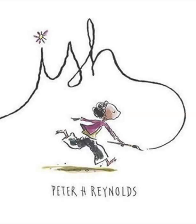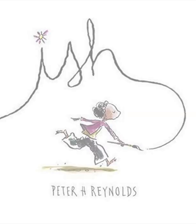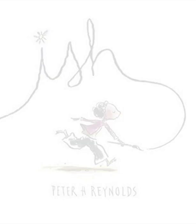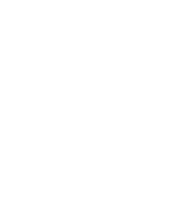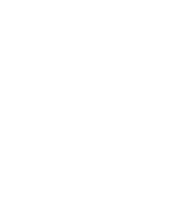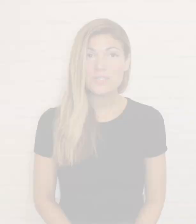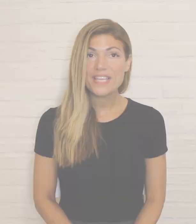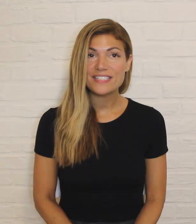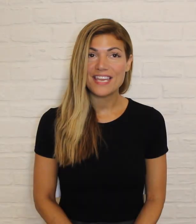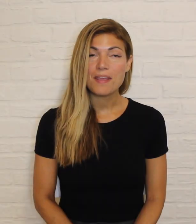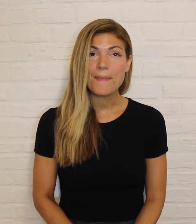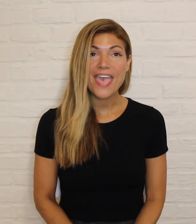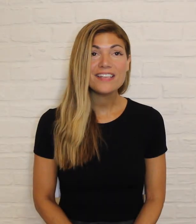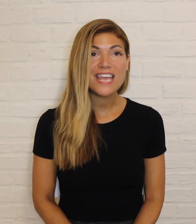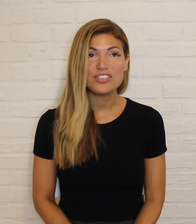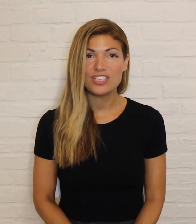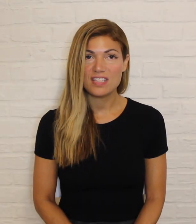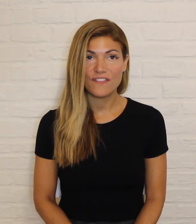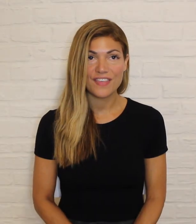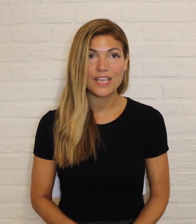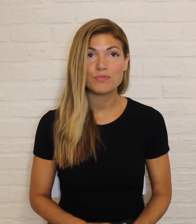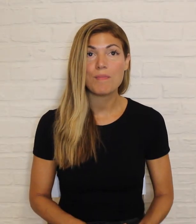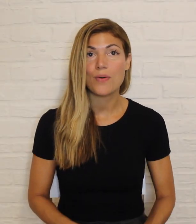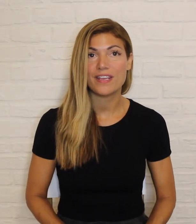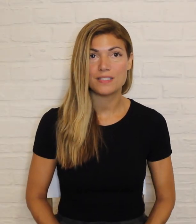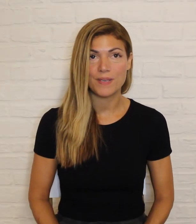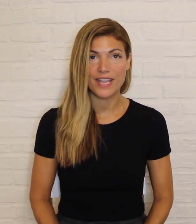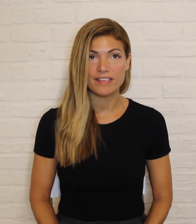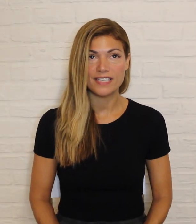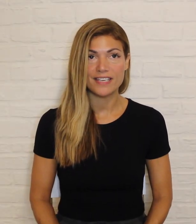As you listen pay, attention to the feelings Ramon experiences.